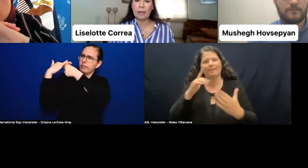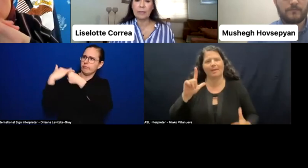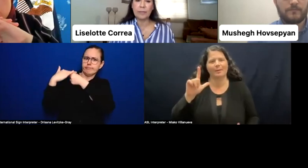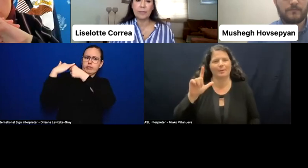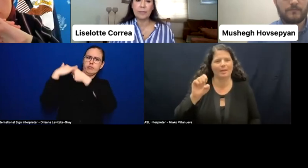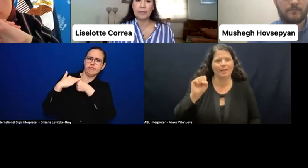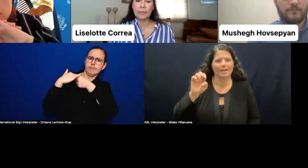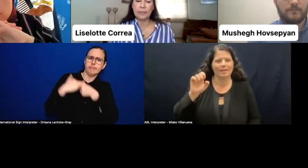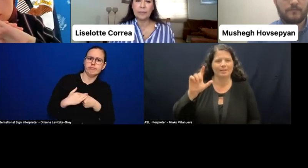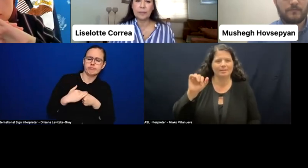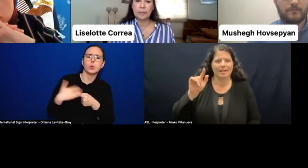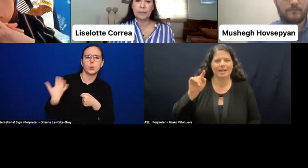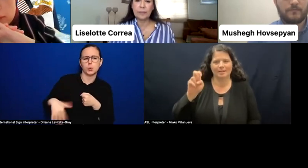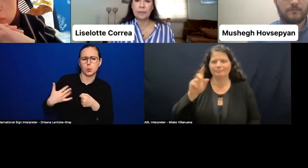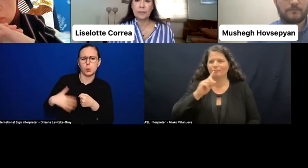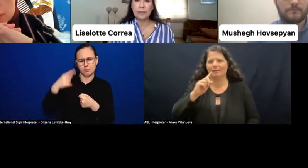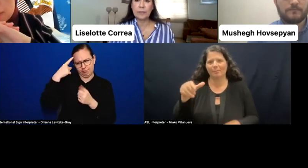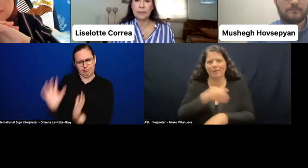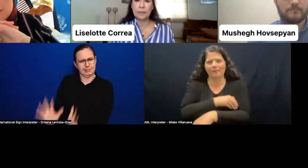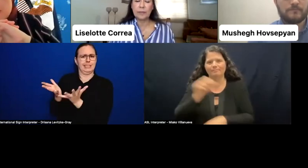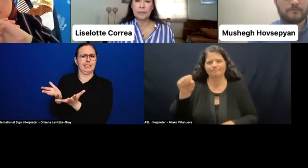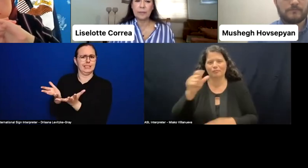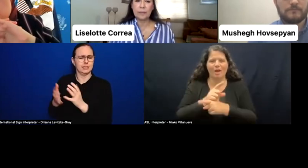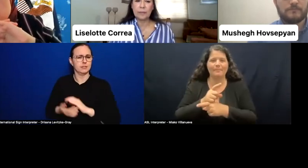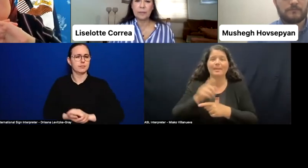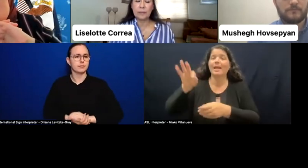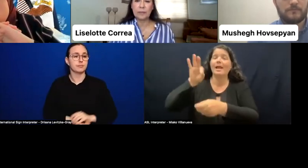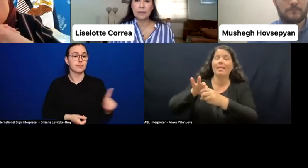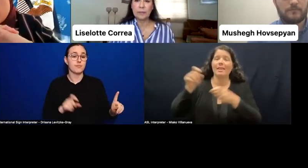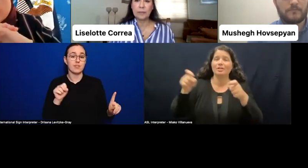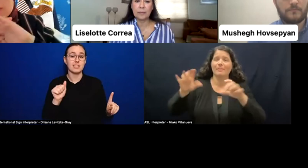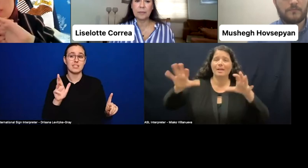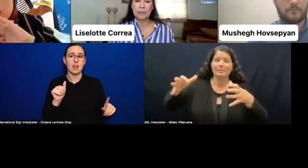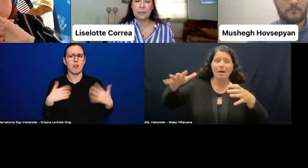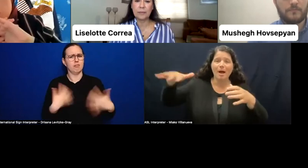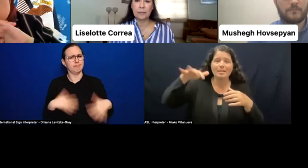You know, election management bodies, political parties,